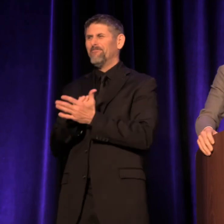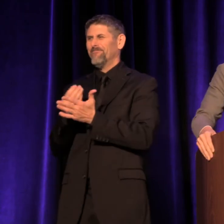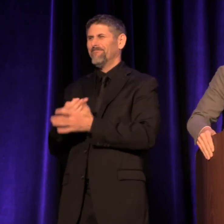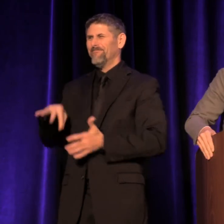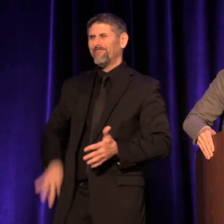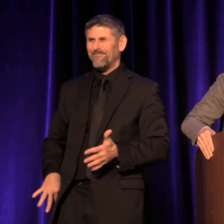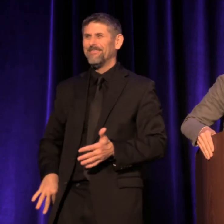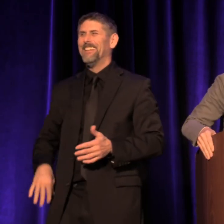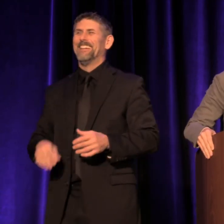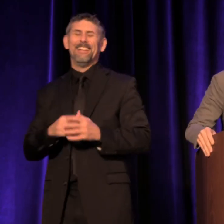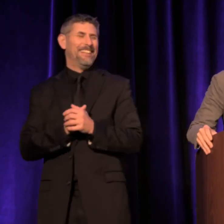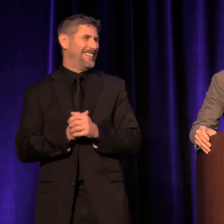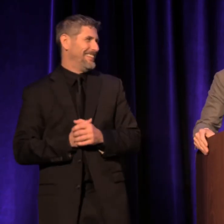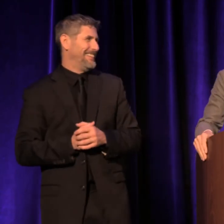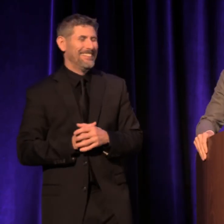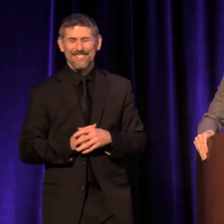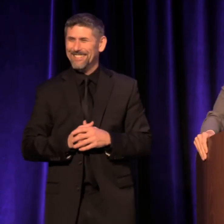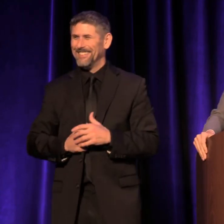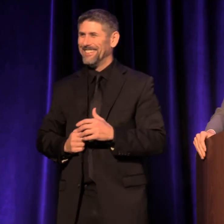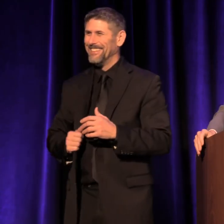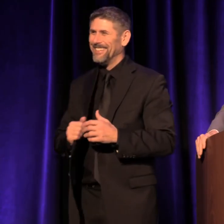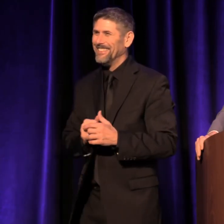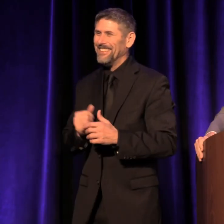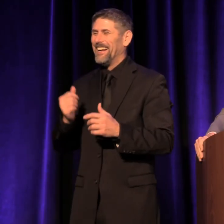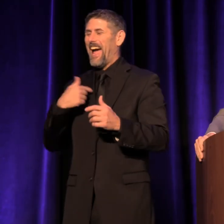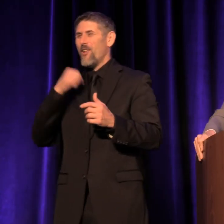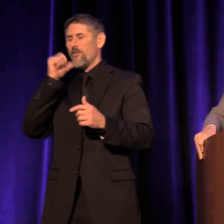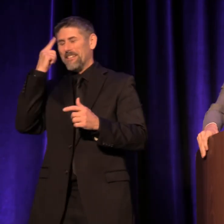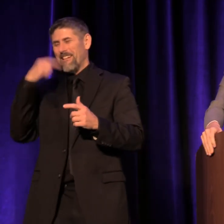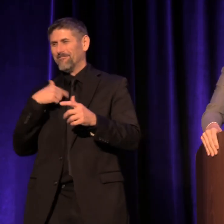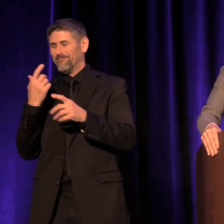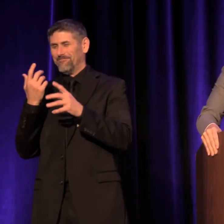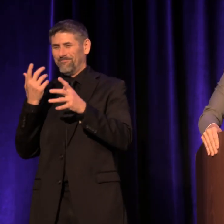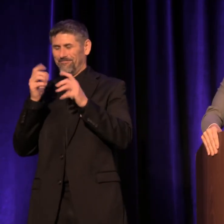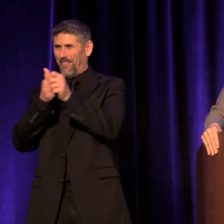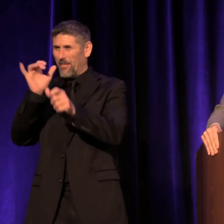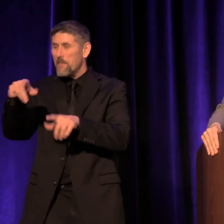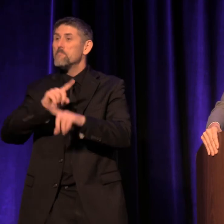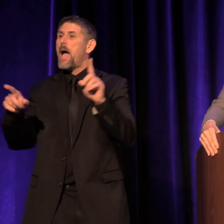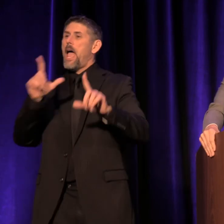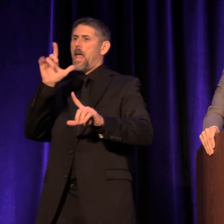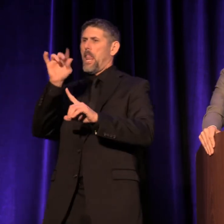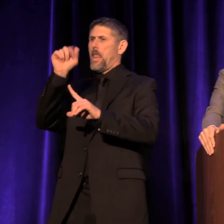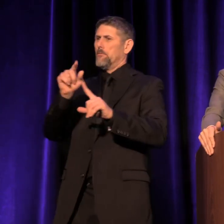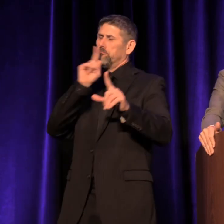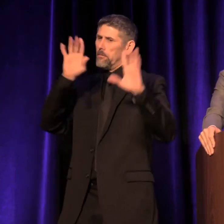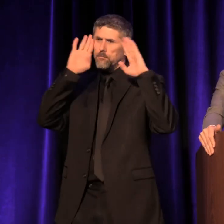I don't think I'm getting the emphasis right on that, but... "Linda's devotion to producing and creating work